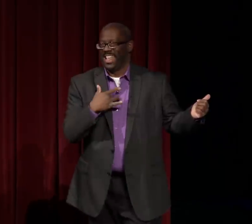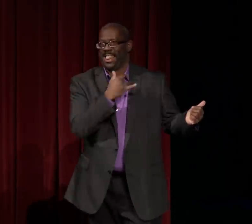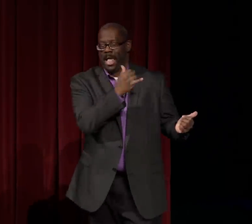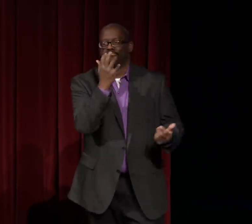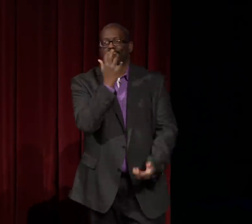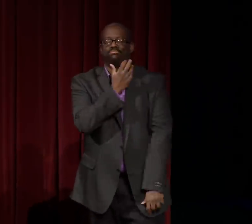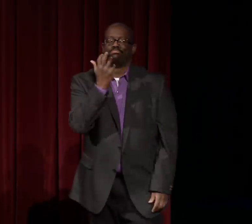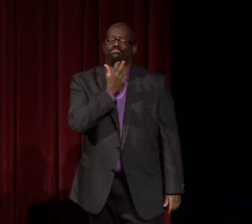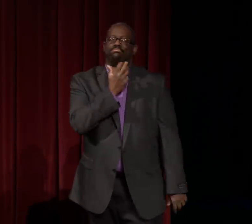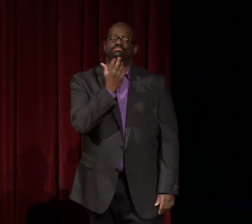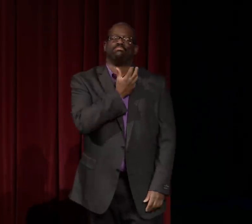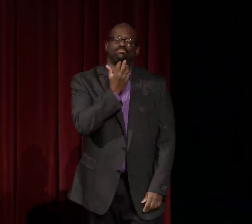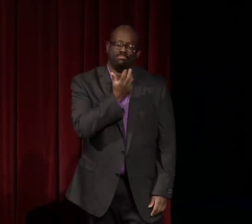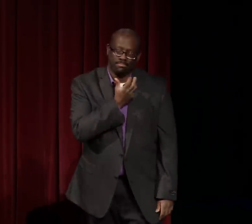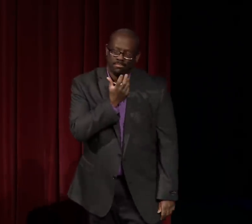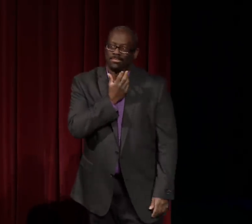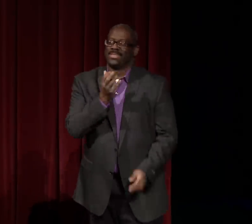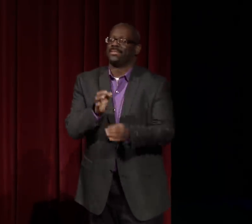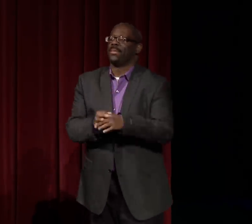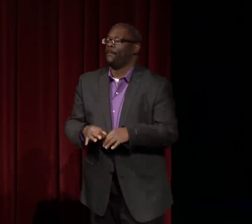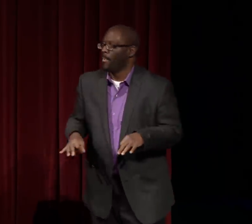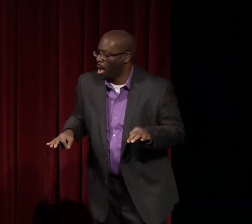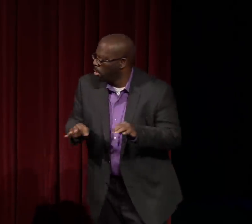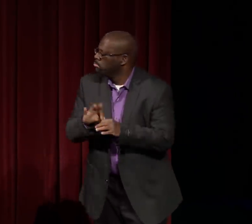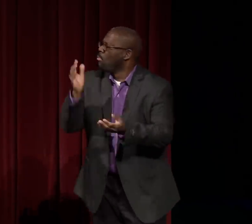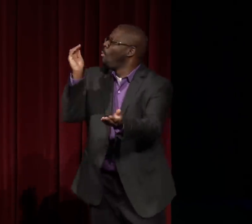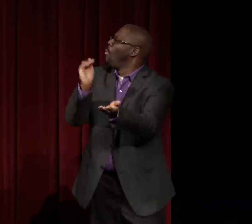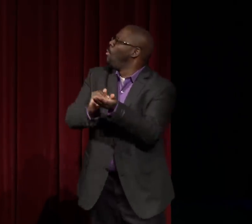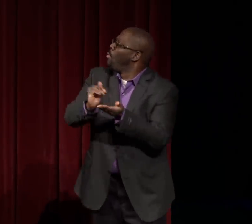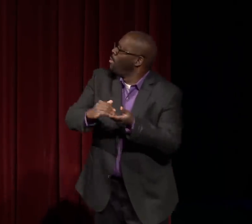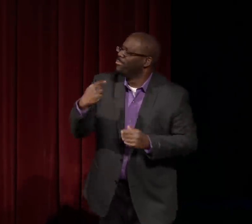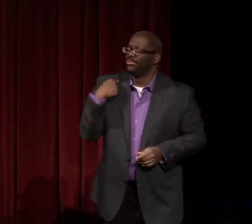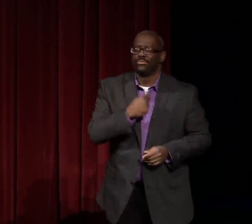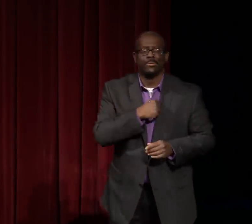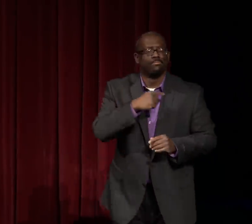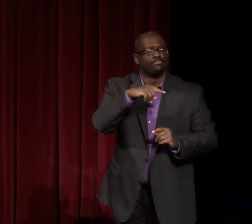And to have this back in the 1970's is amazing.